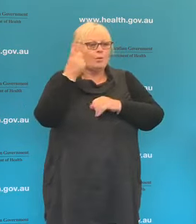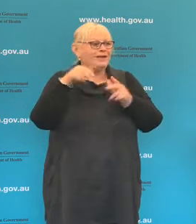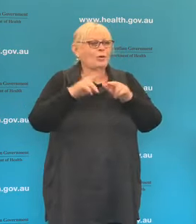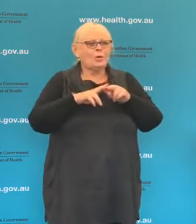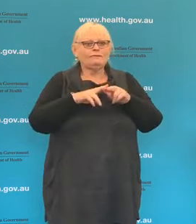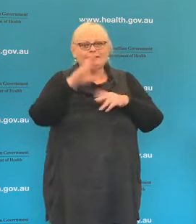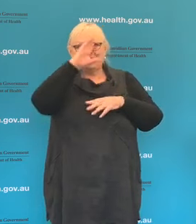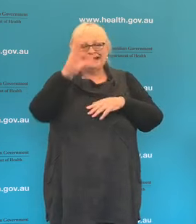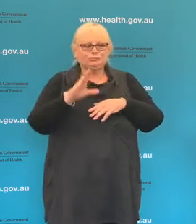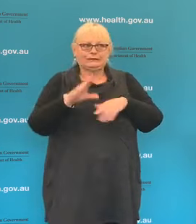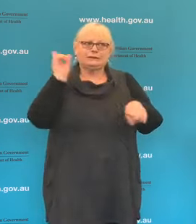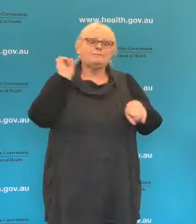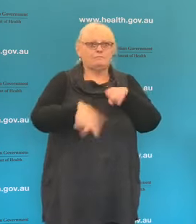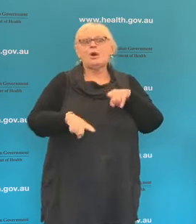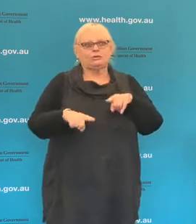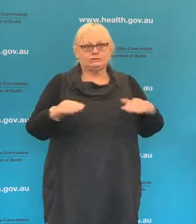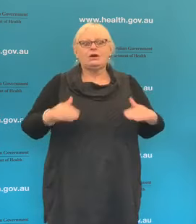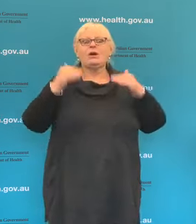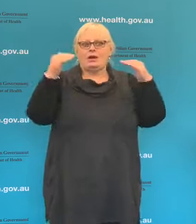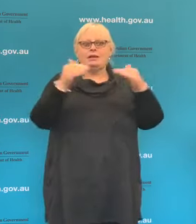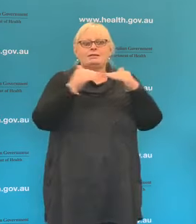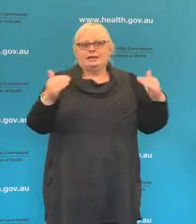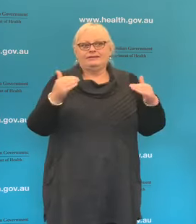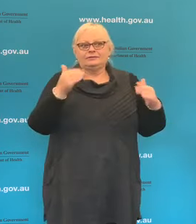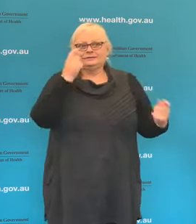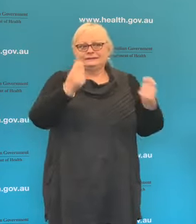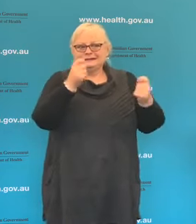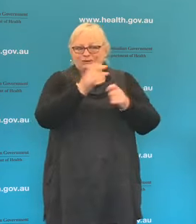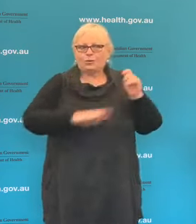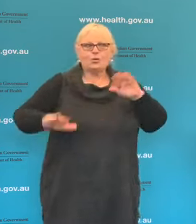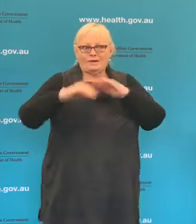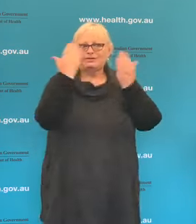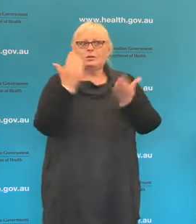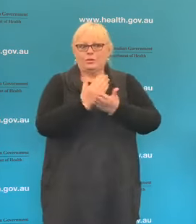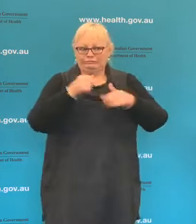has carried out the highest rates of testing all around the world .I do want